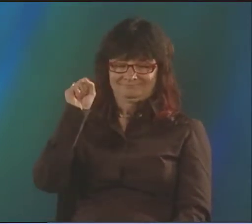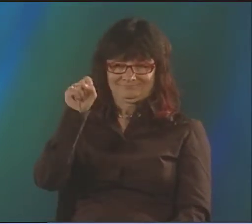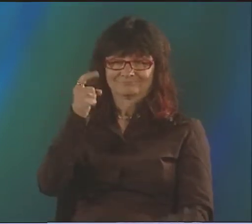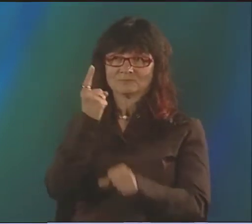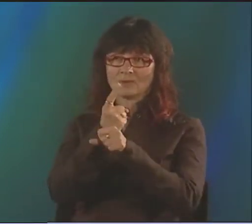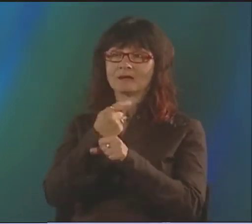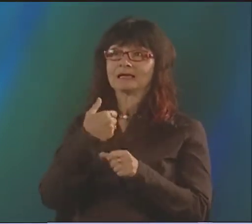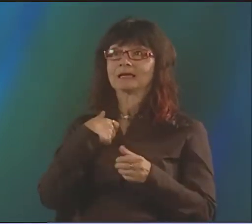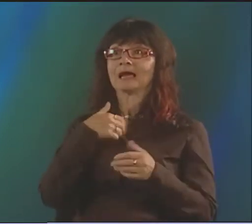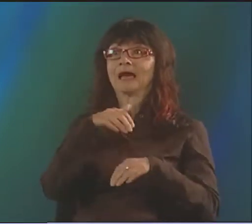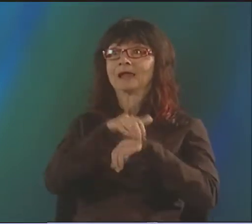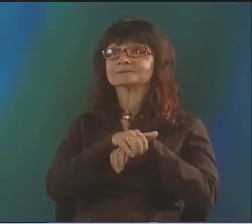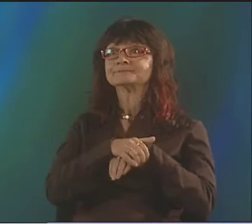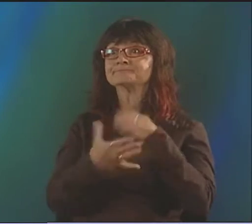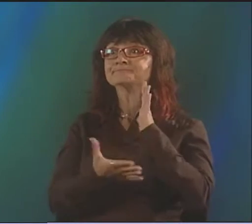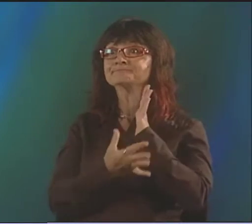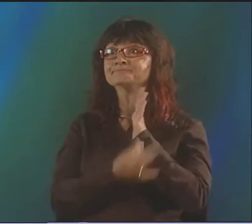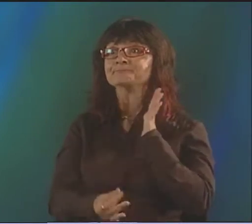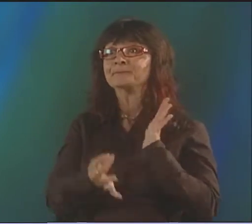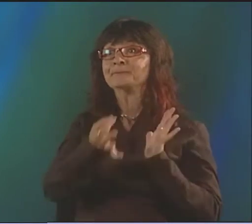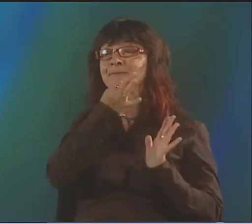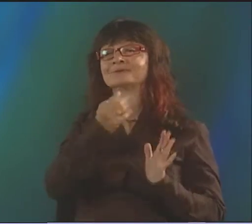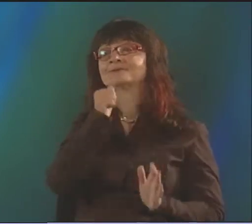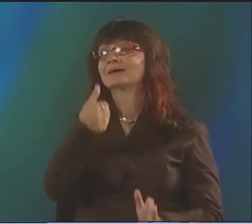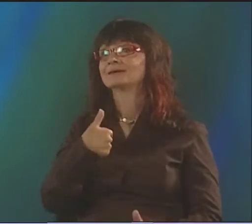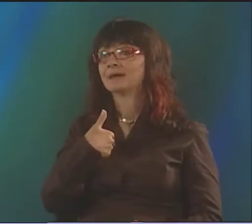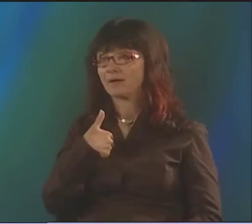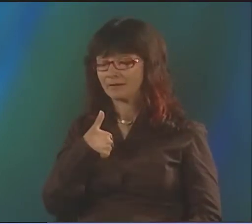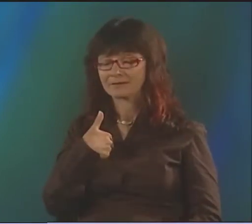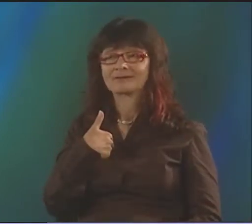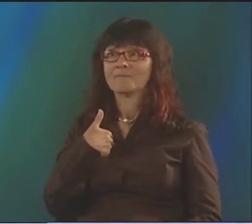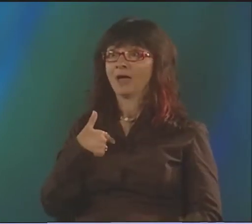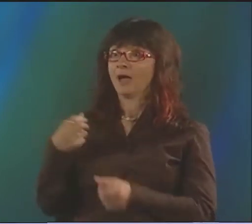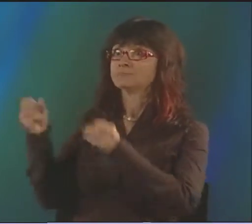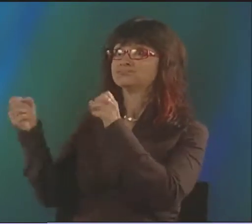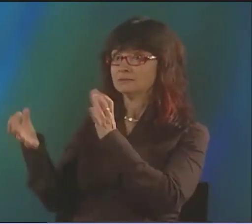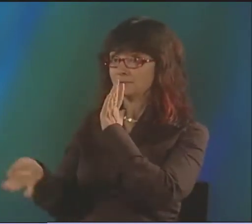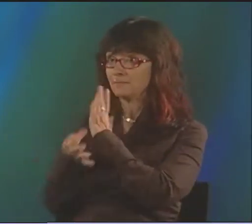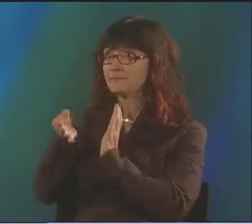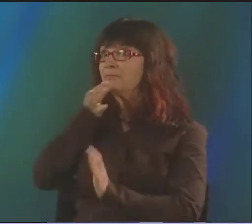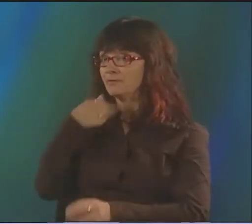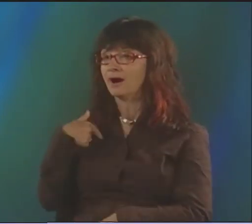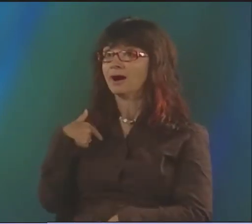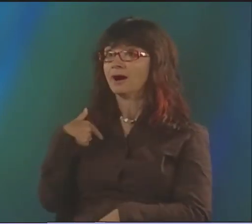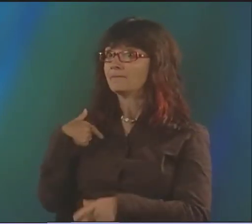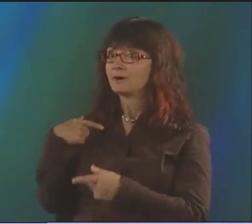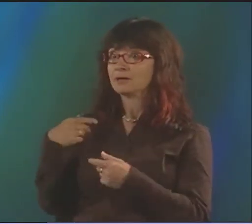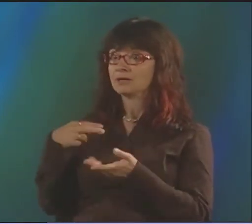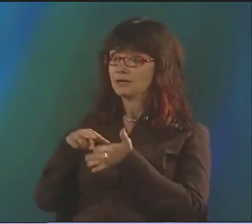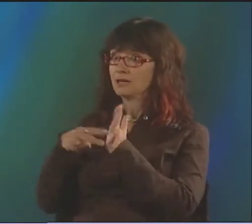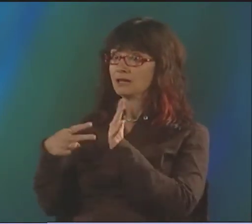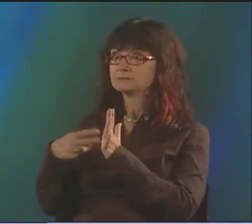YES, RIGHT. I WAS NEVER VERY GOOD AT ENGLISH, BUT I'M A FLUENT SIGNER.